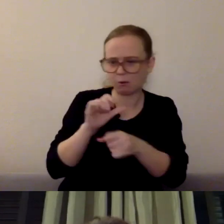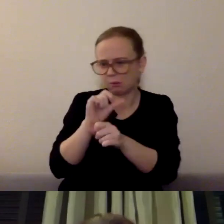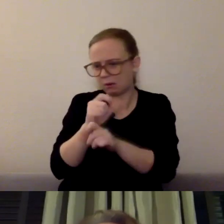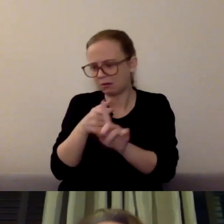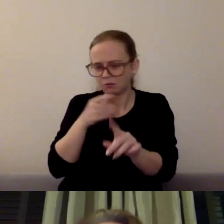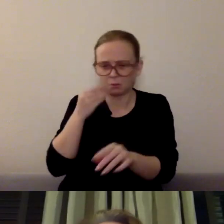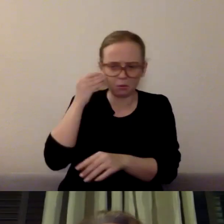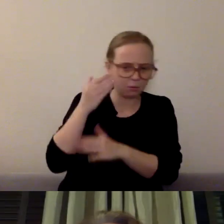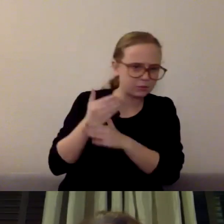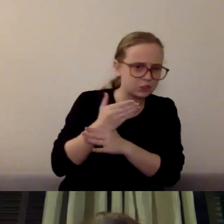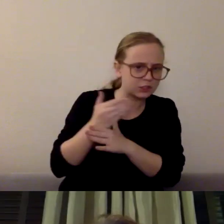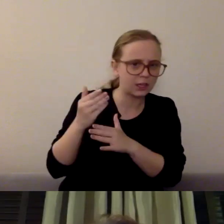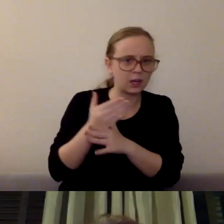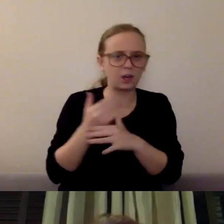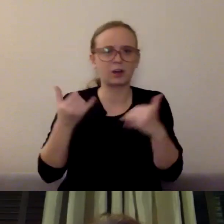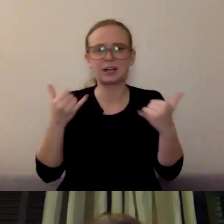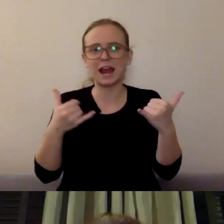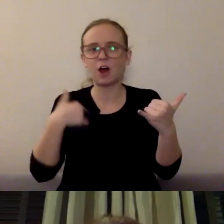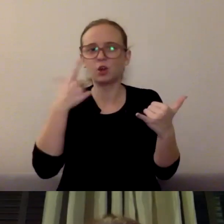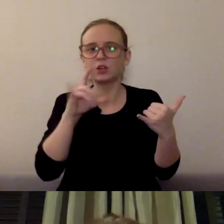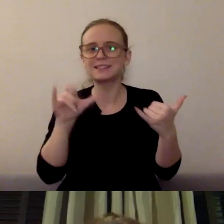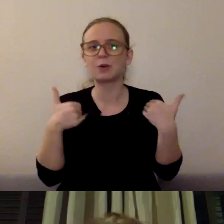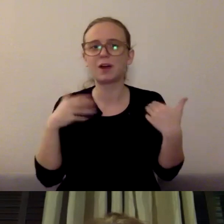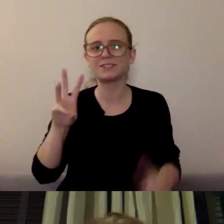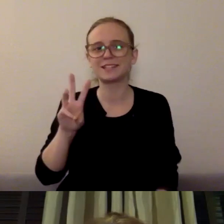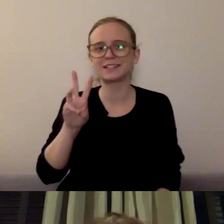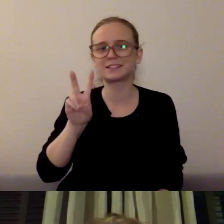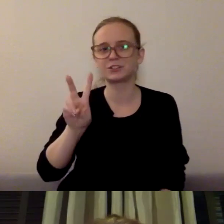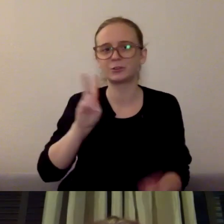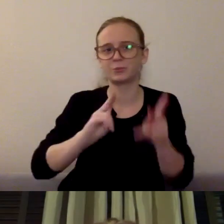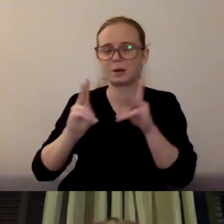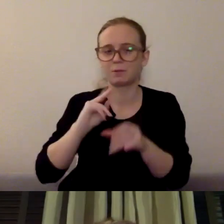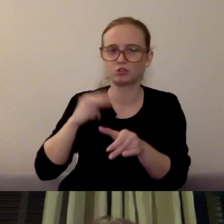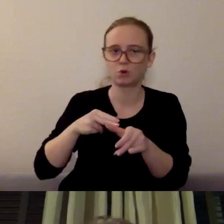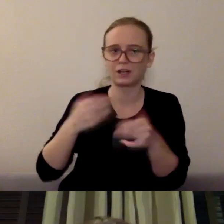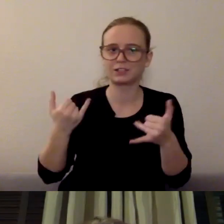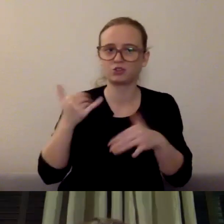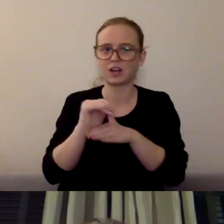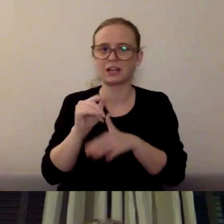and I'm sure there are 62 different stories about what's happening in your household and what's happening in your family.